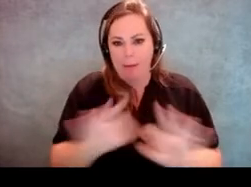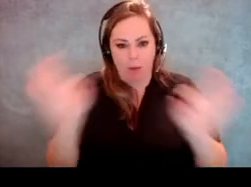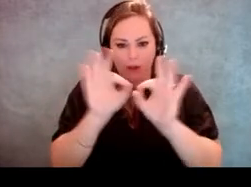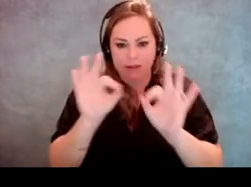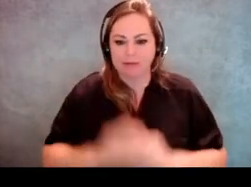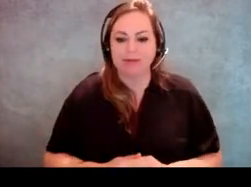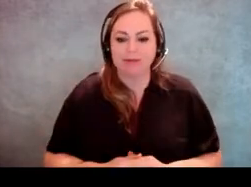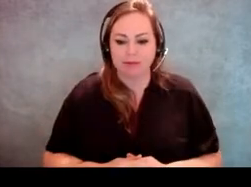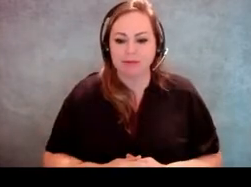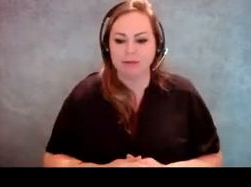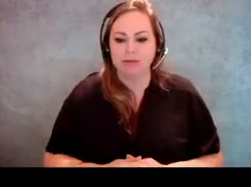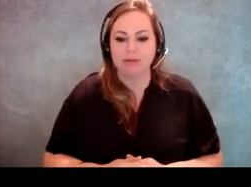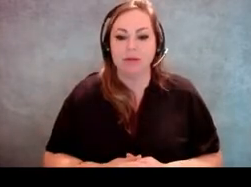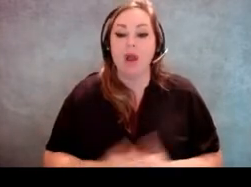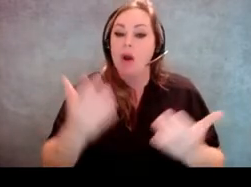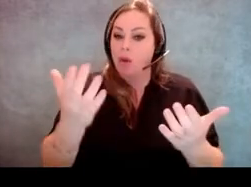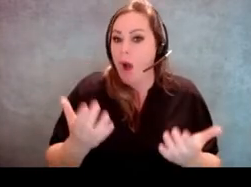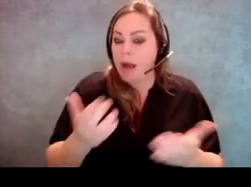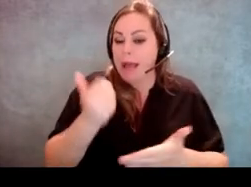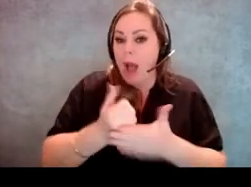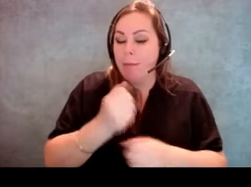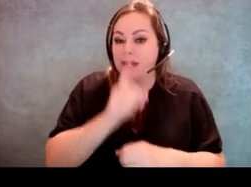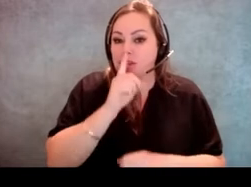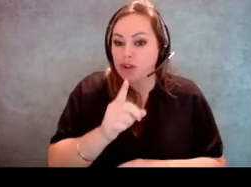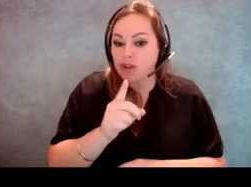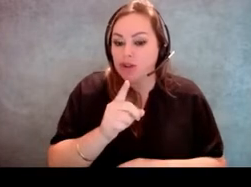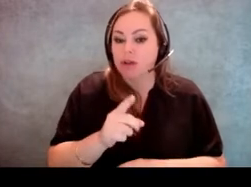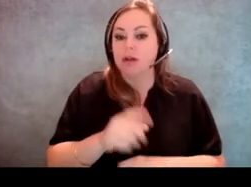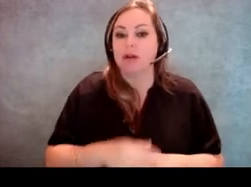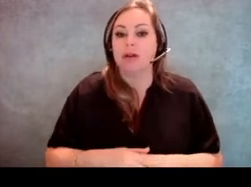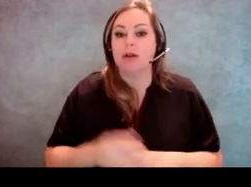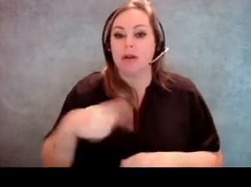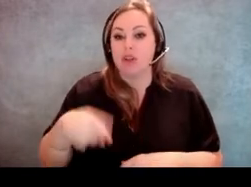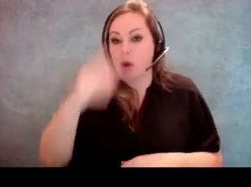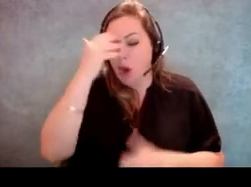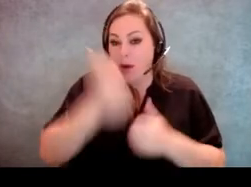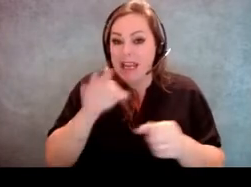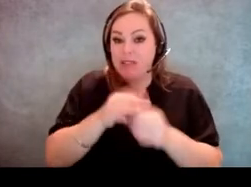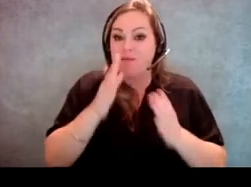Basically we wanna help ensure, we want you to know that each voter,